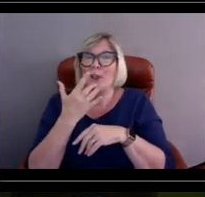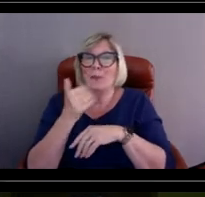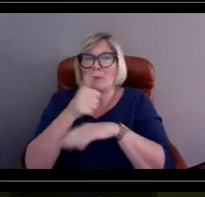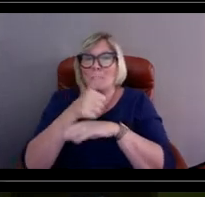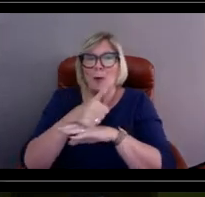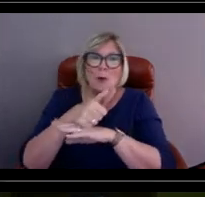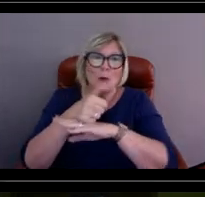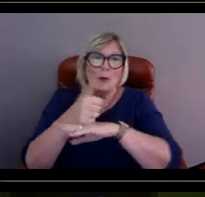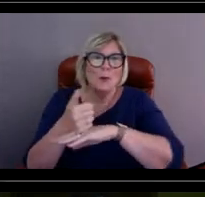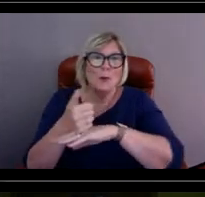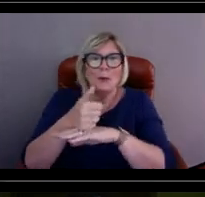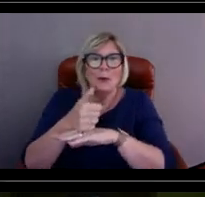Lauren, I'll let you go first.